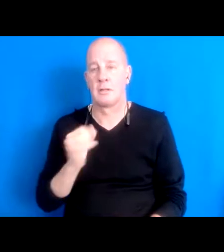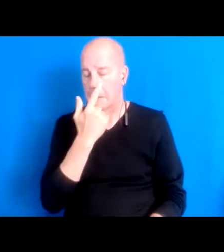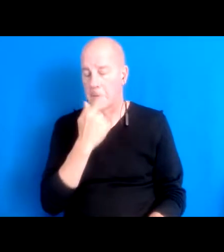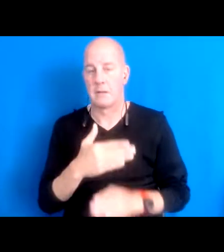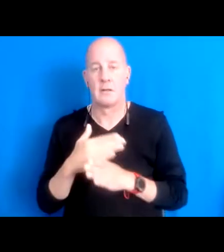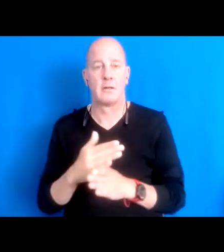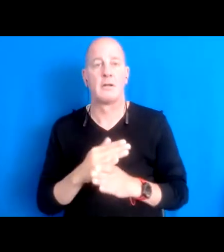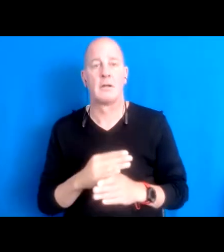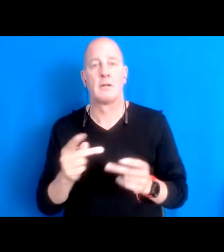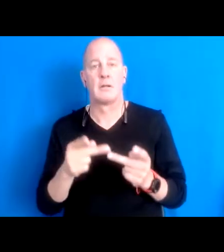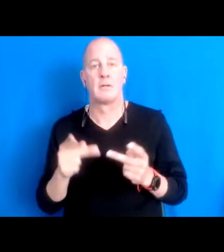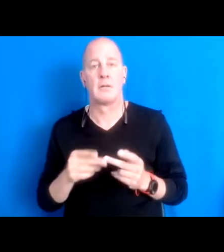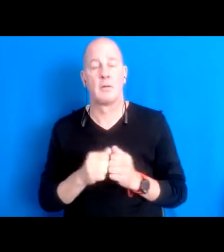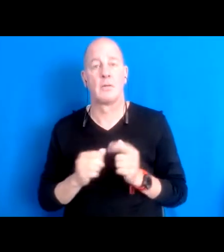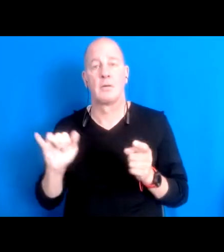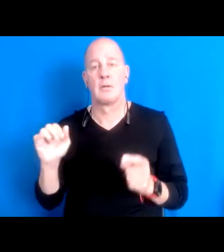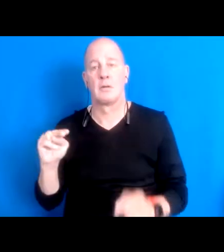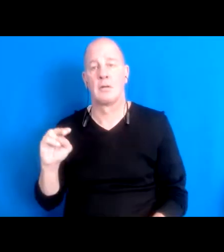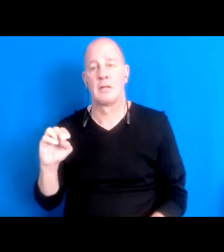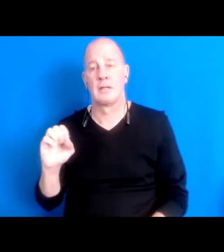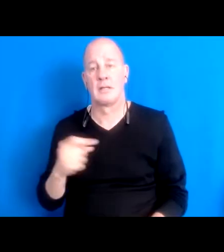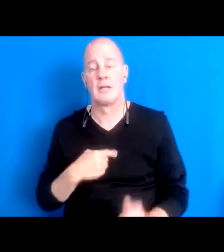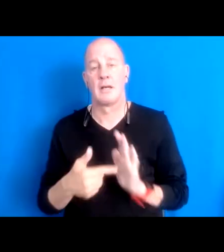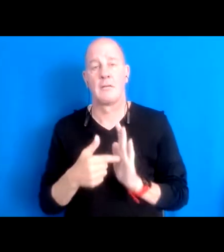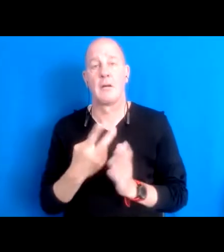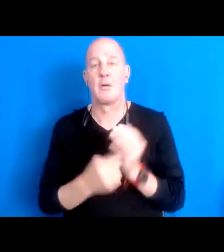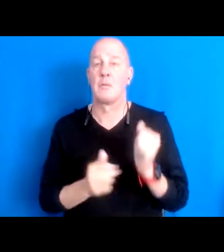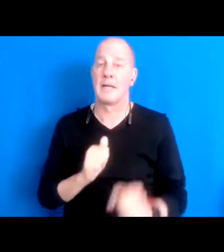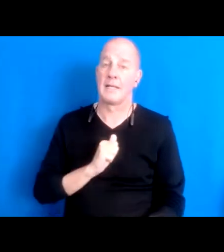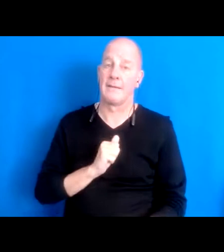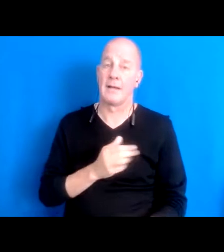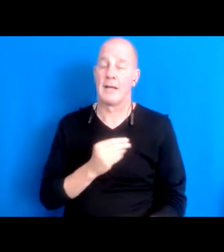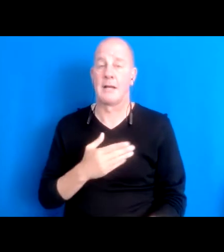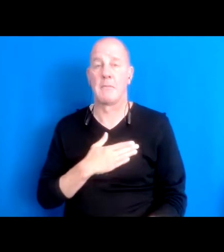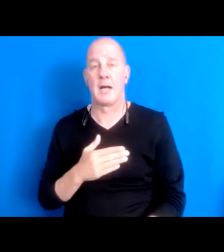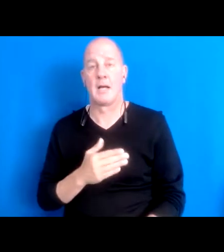15:59:17 I'm representing I guess both myself and then my collective of all queer black